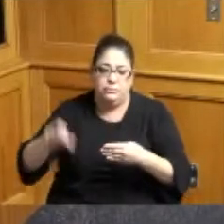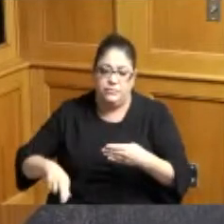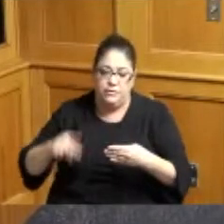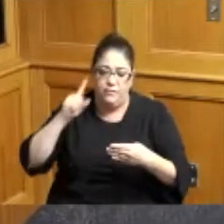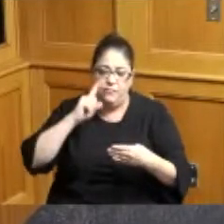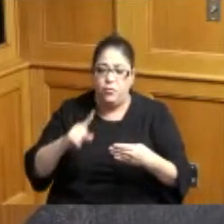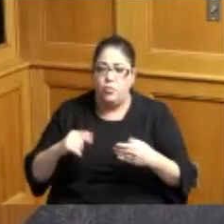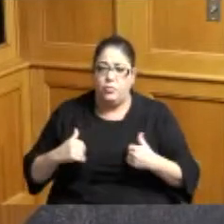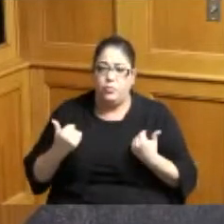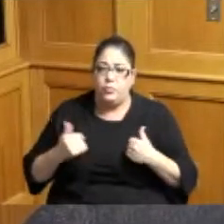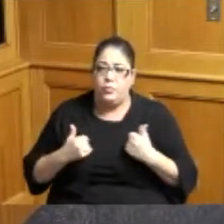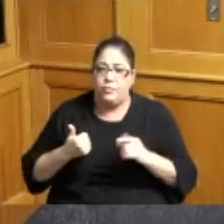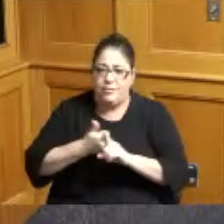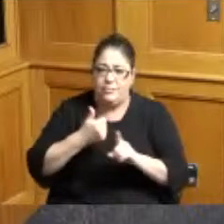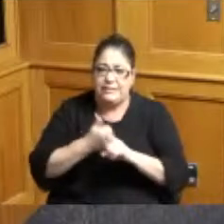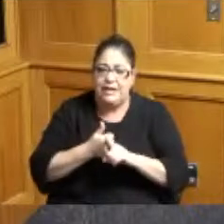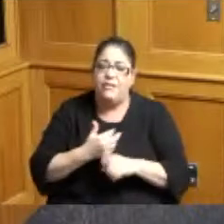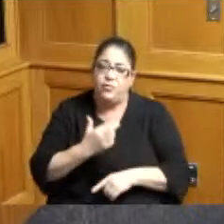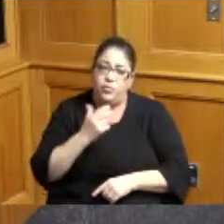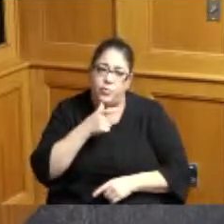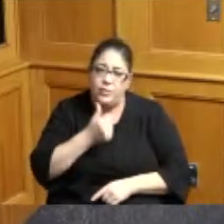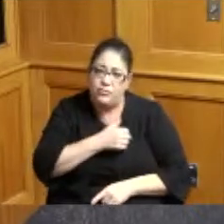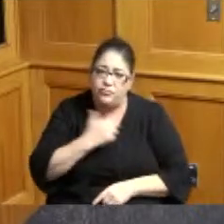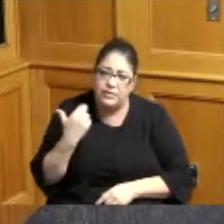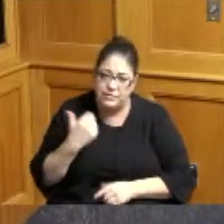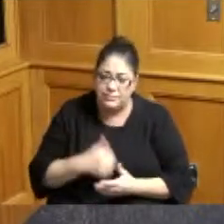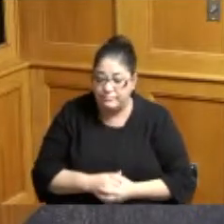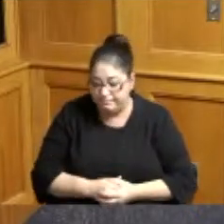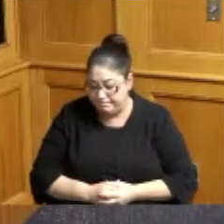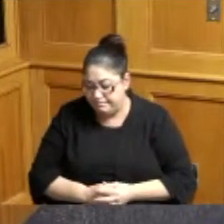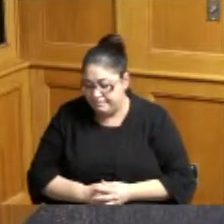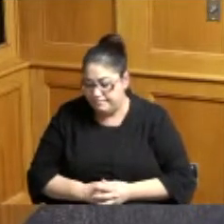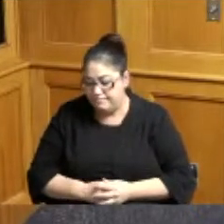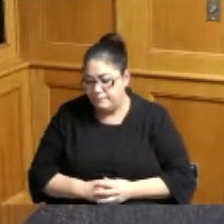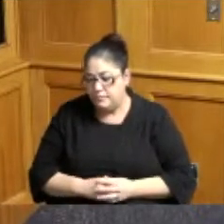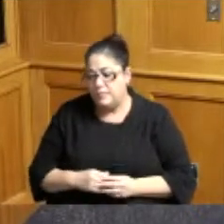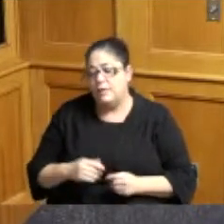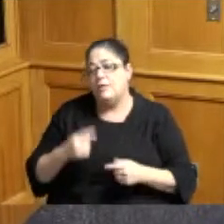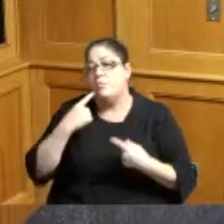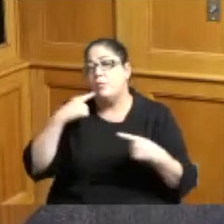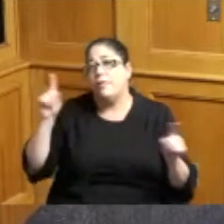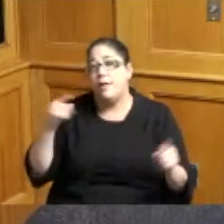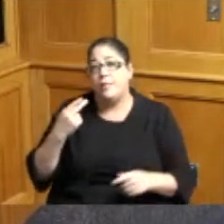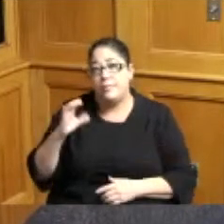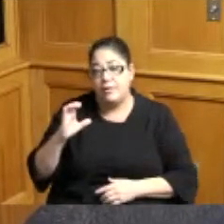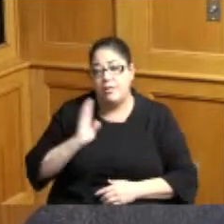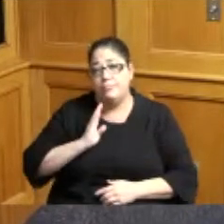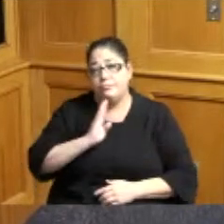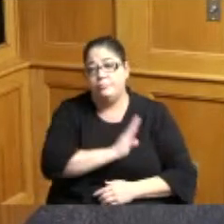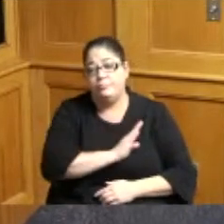youth now therefore being proclaimed that the Hamilton County Board of Commissioners honors